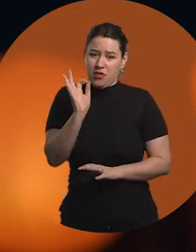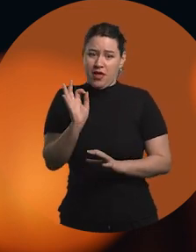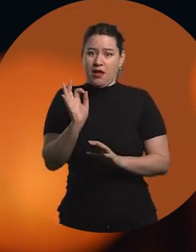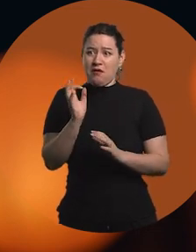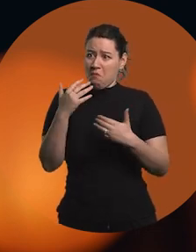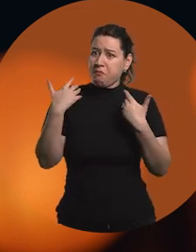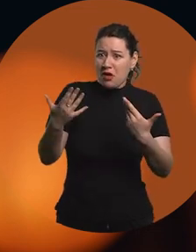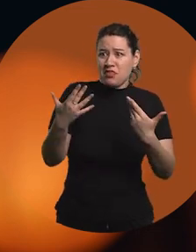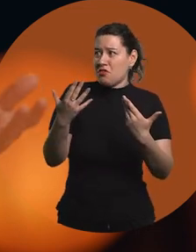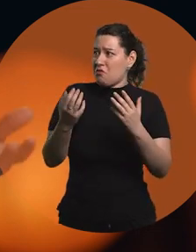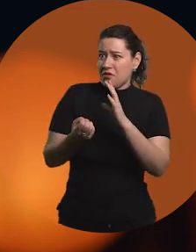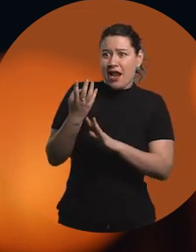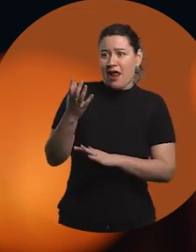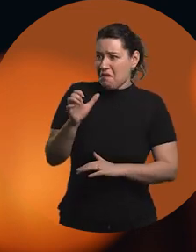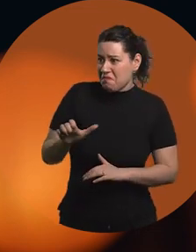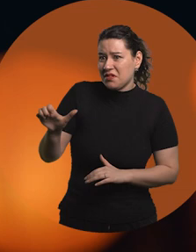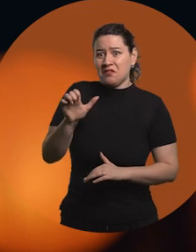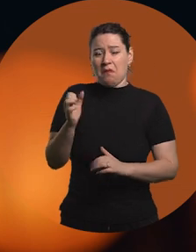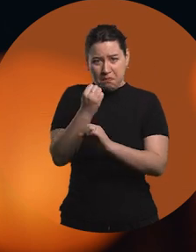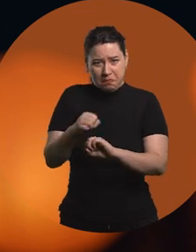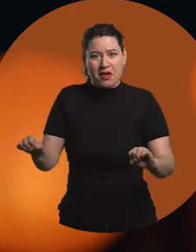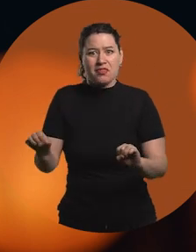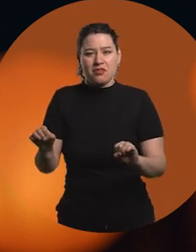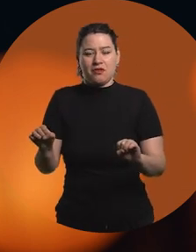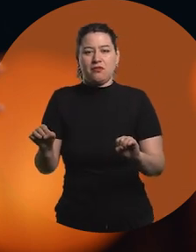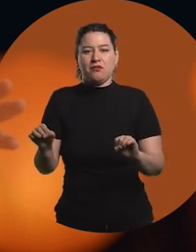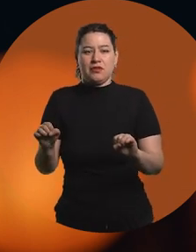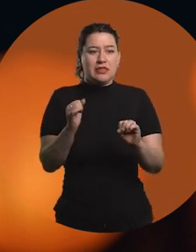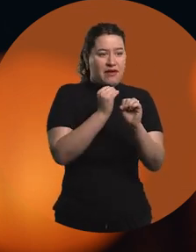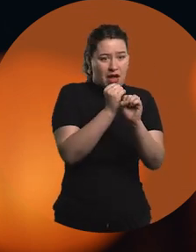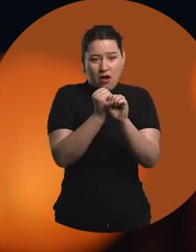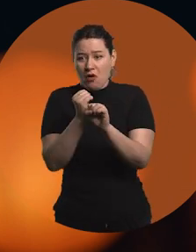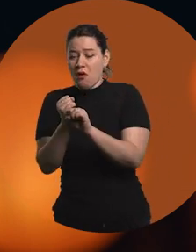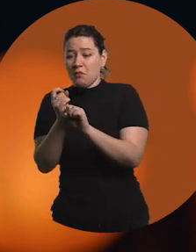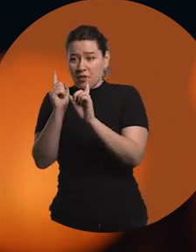Something that is possible, that can be done and that is among the alternatives that you have